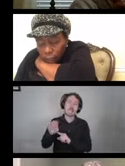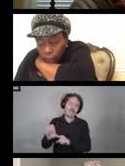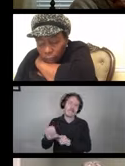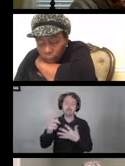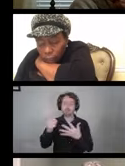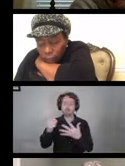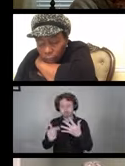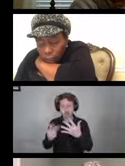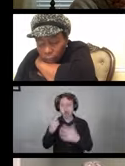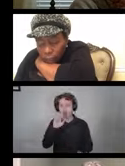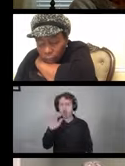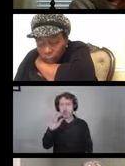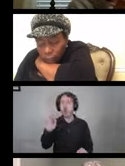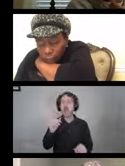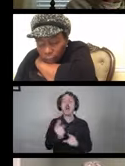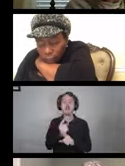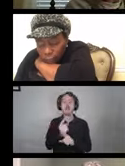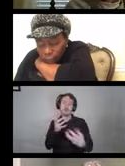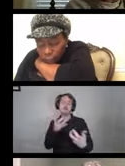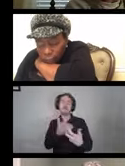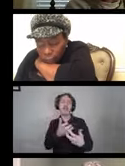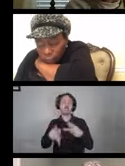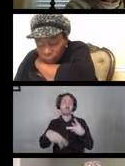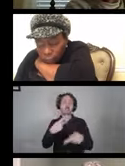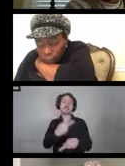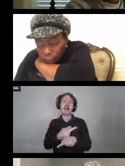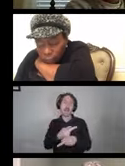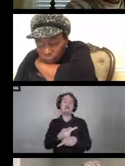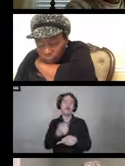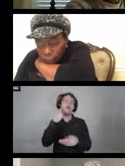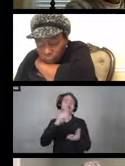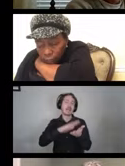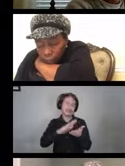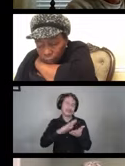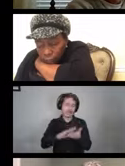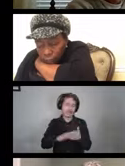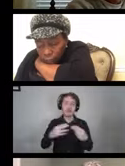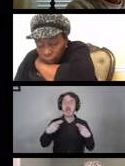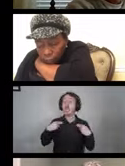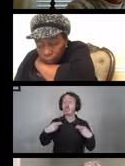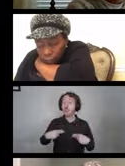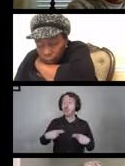Making sure that you're using appropriate cleaners and parts. The human and environmental considerations.